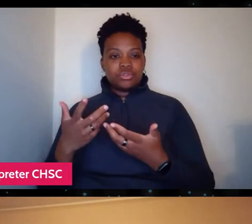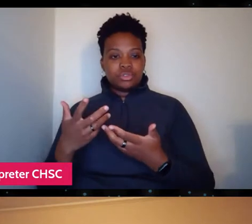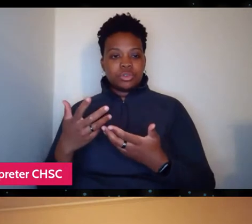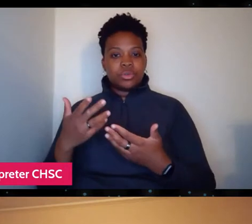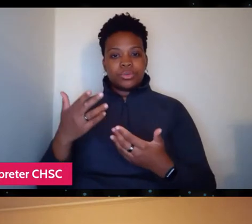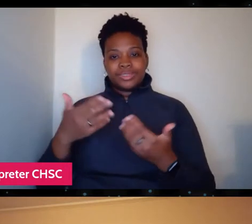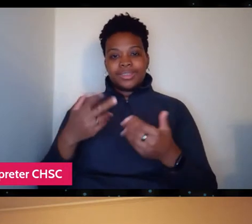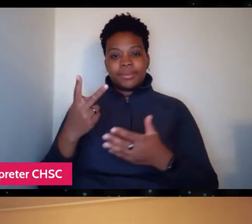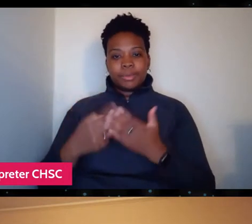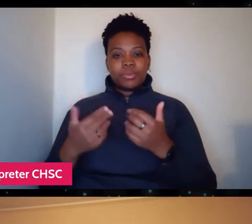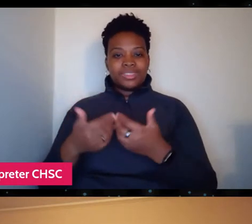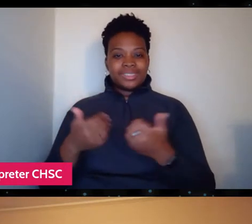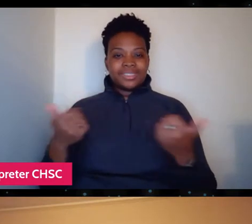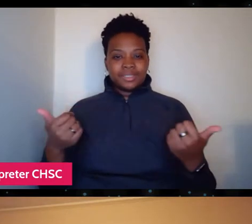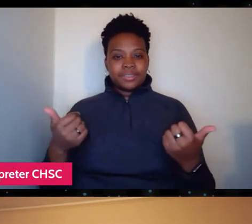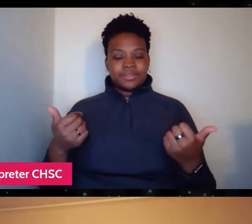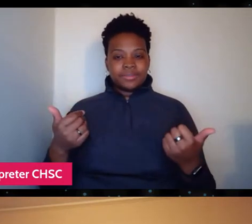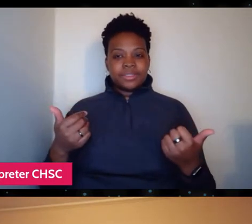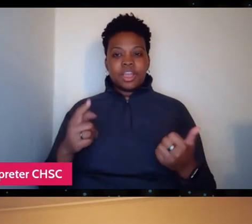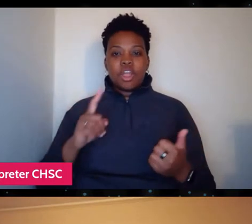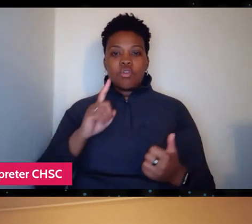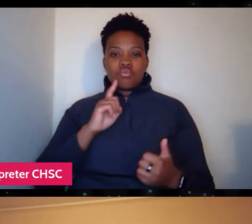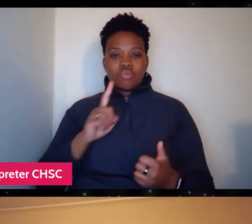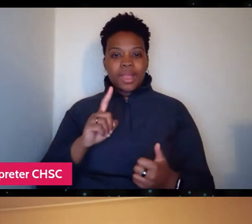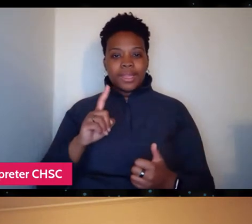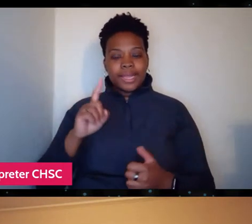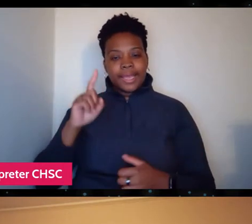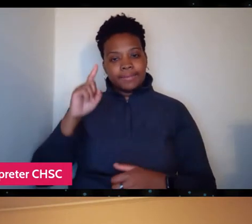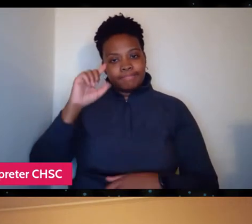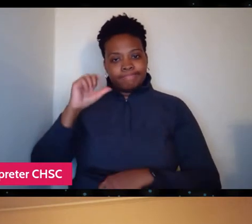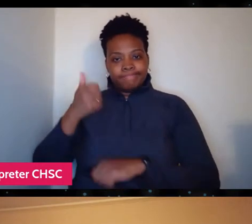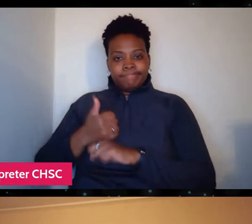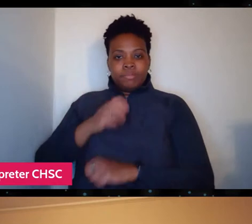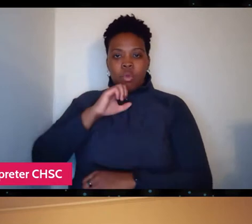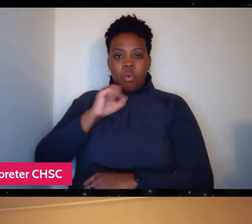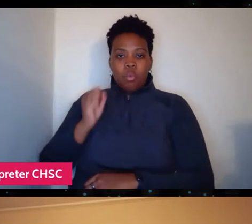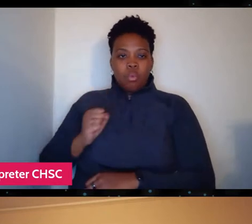are, keen, are keen on. So, you know, maybe this is actually